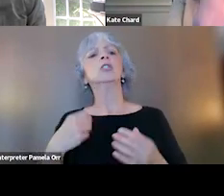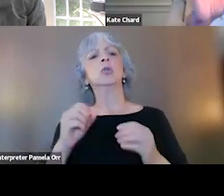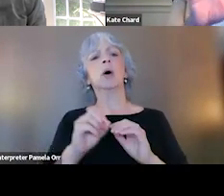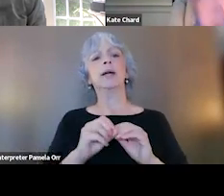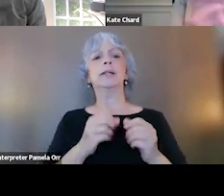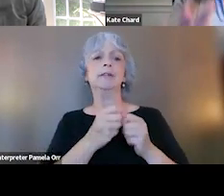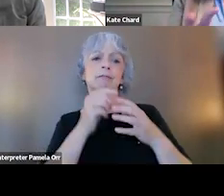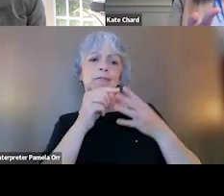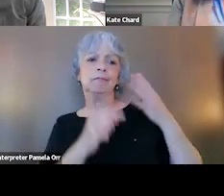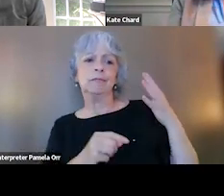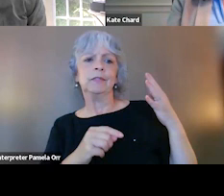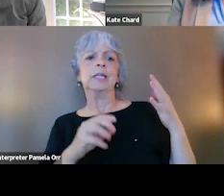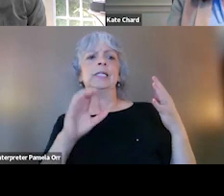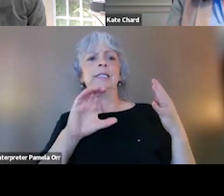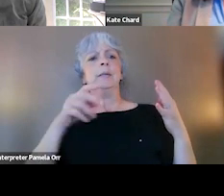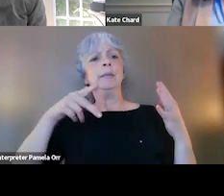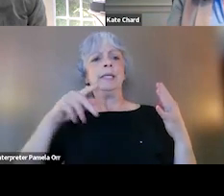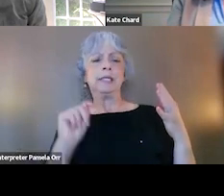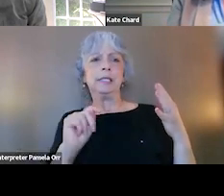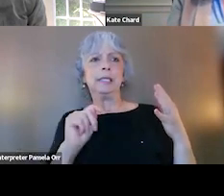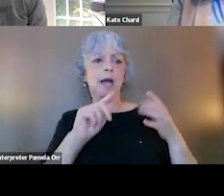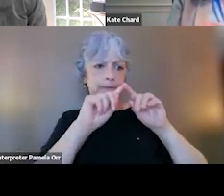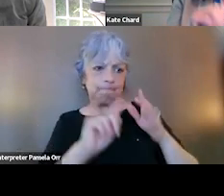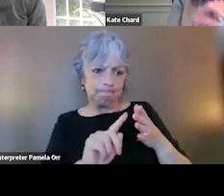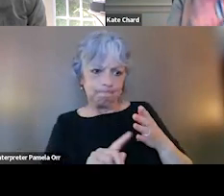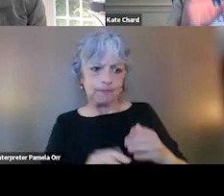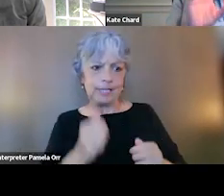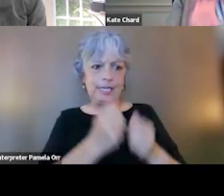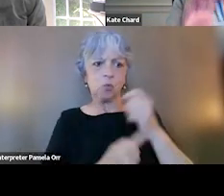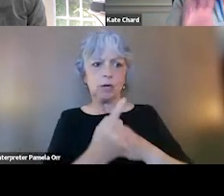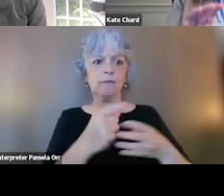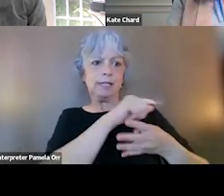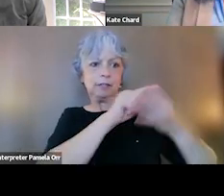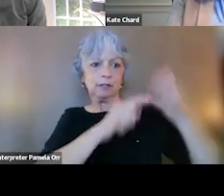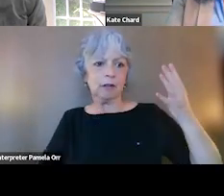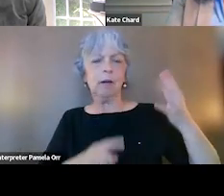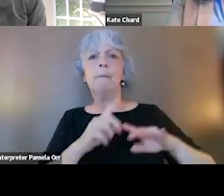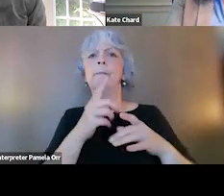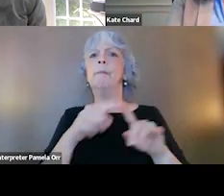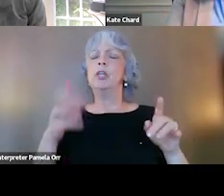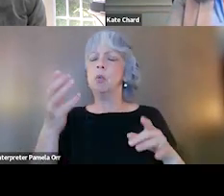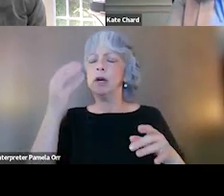that these are all the things that CPT has looked at, but you would wanna know this for any therapy that you were thinking about doing is